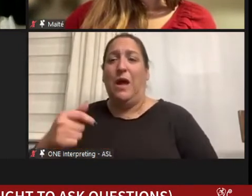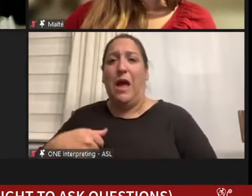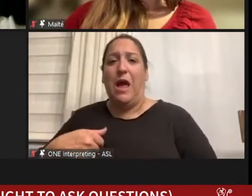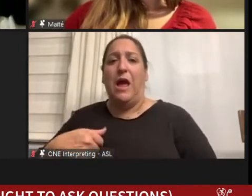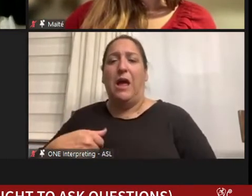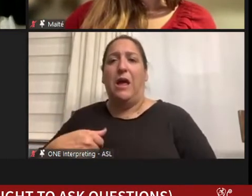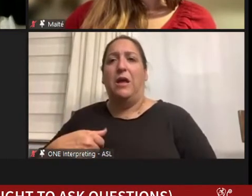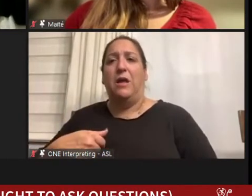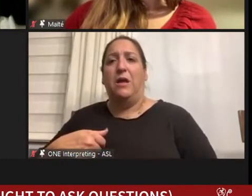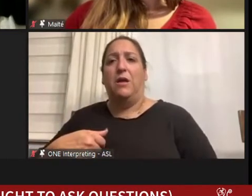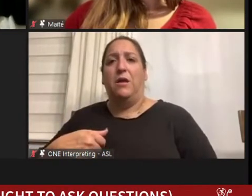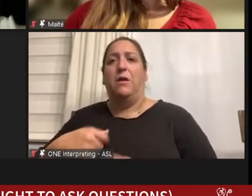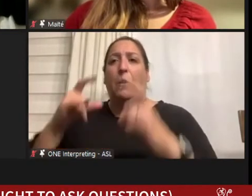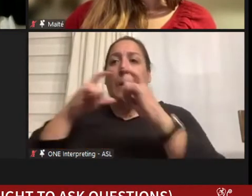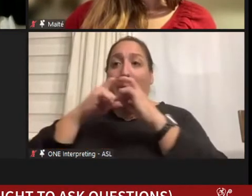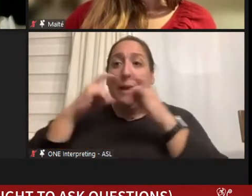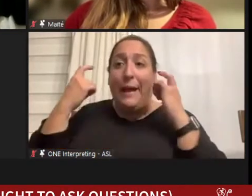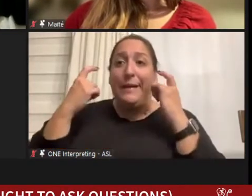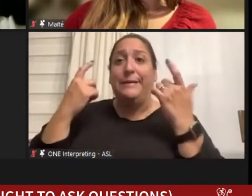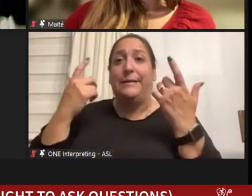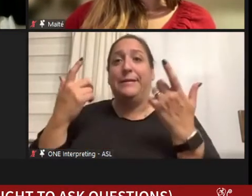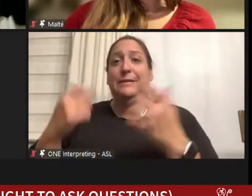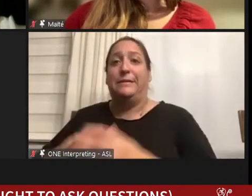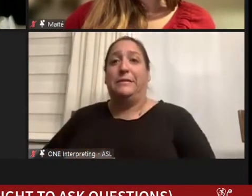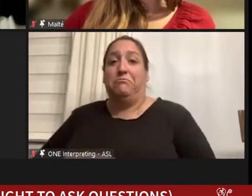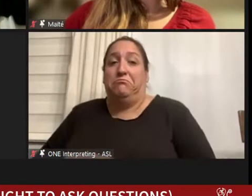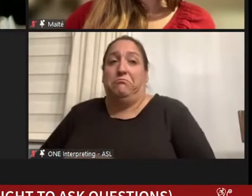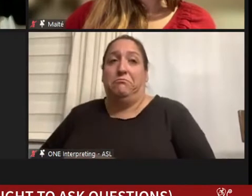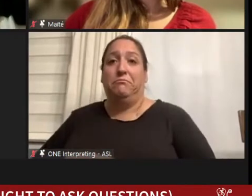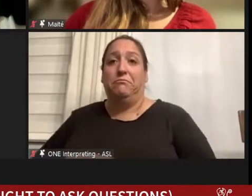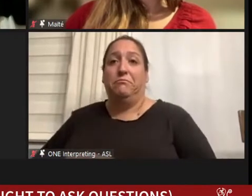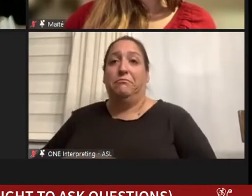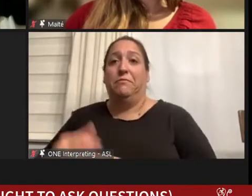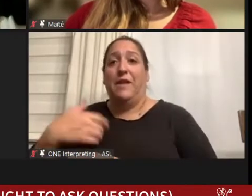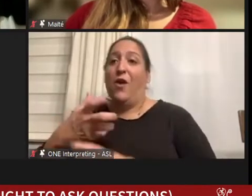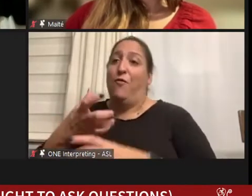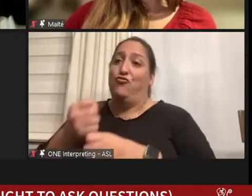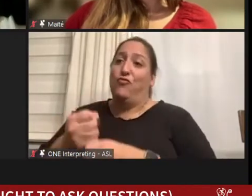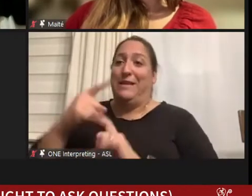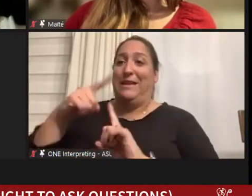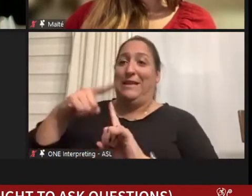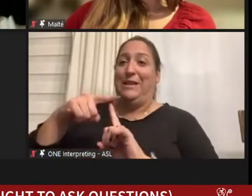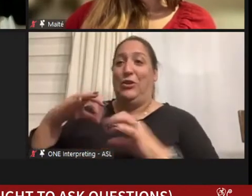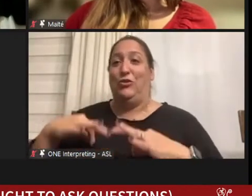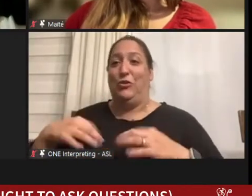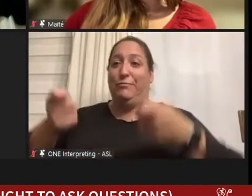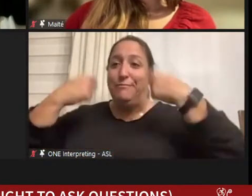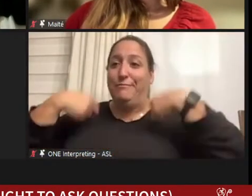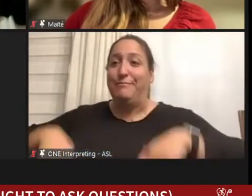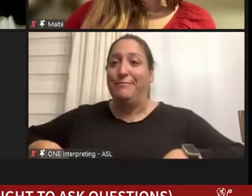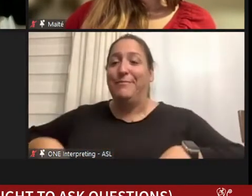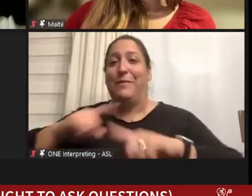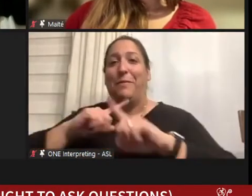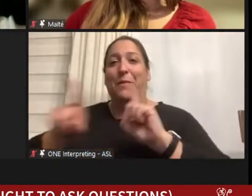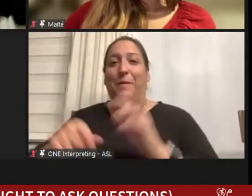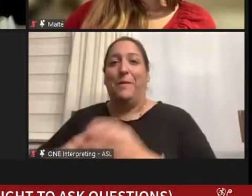wear my mask, and have my trusty T-shirt but in professional